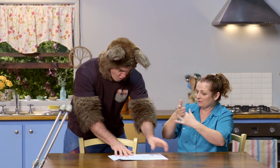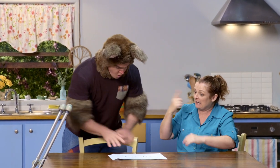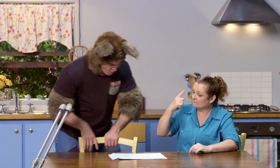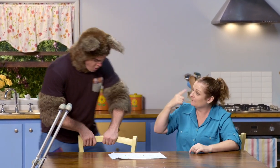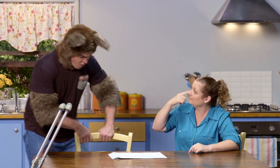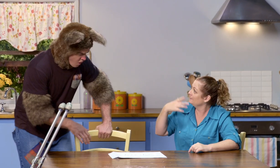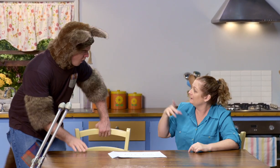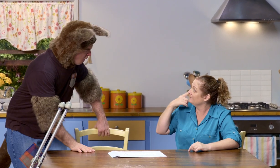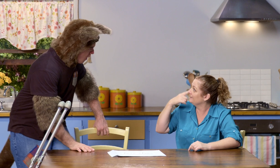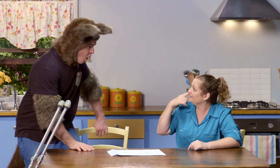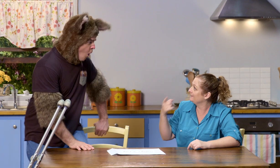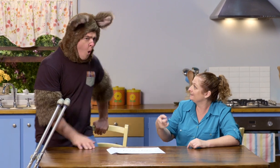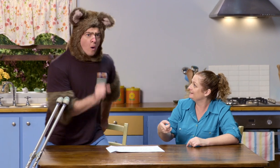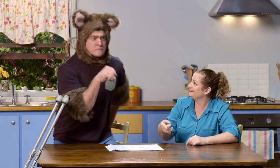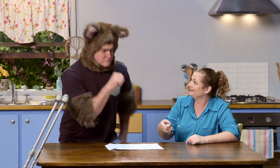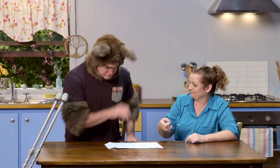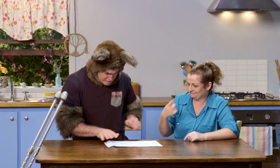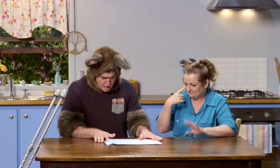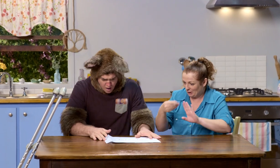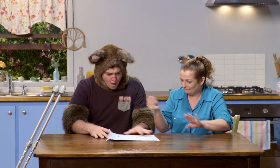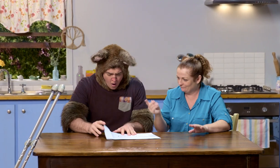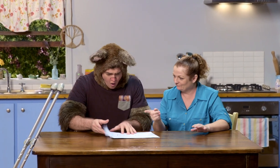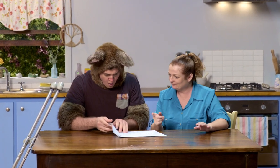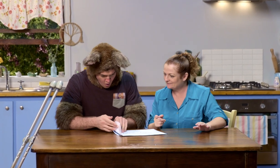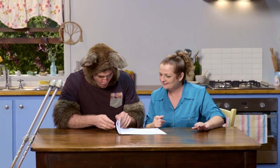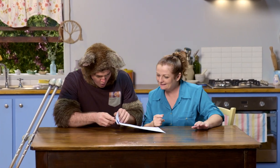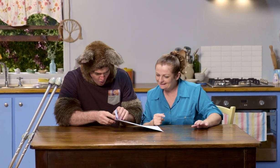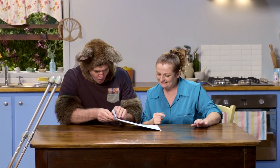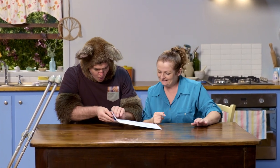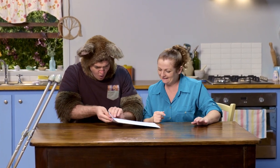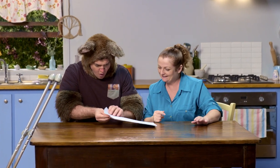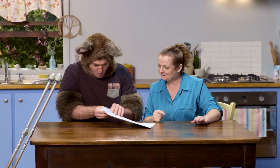They posted it. Would you like to have a look? Yes, please! Take it out of the envelope.